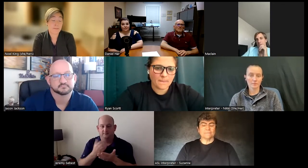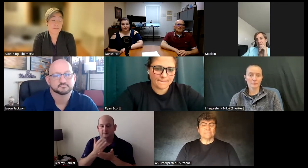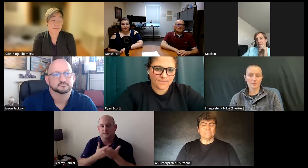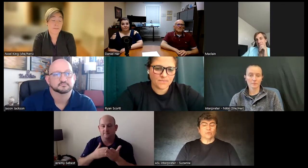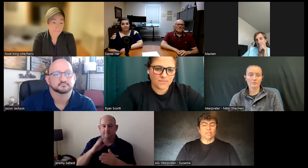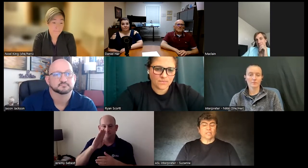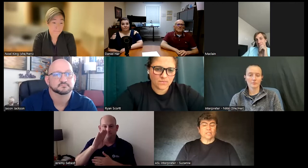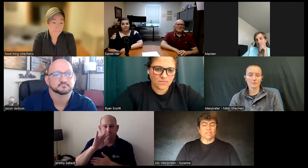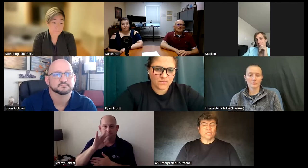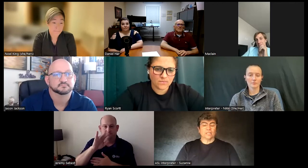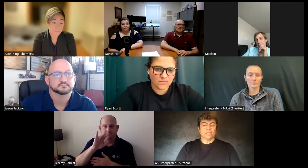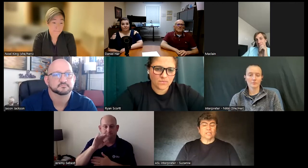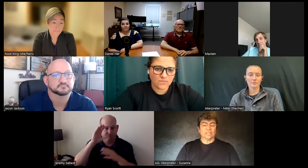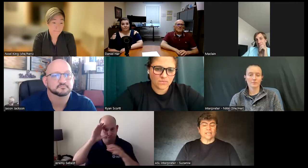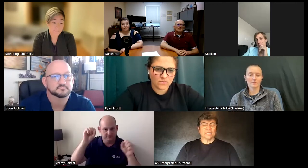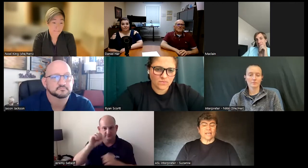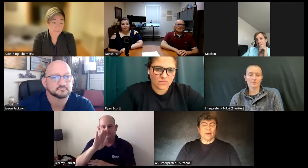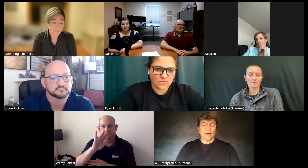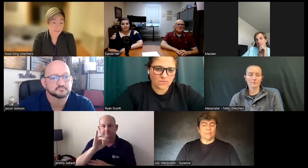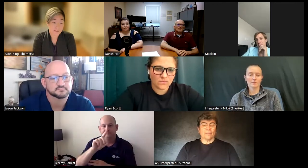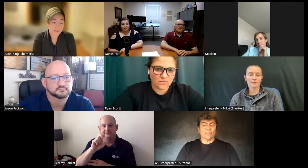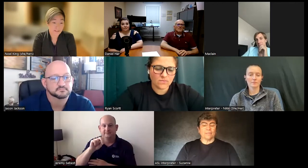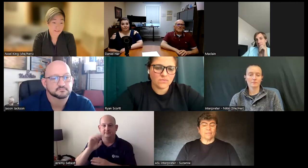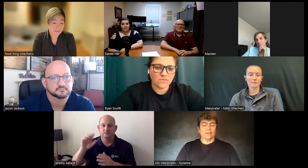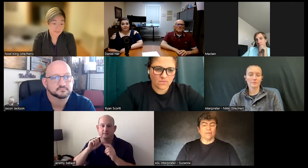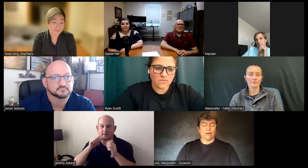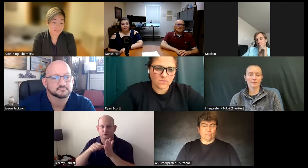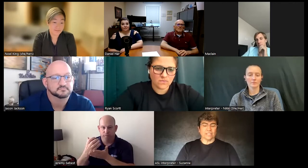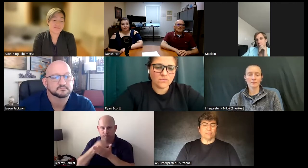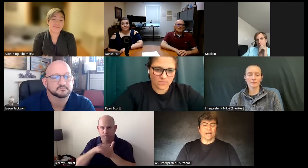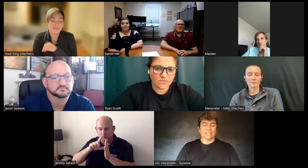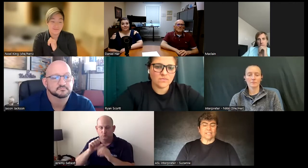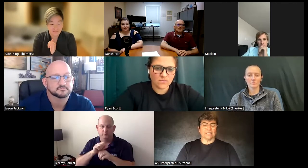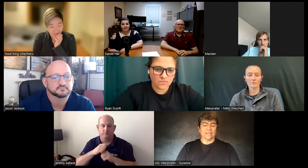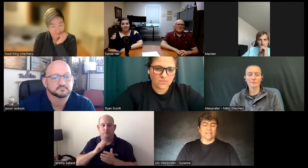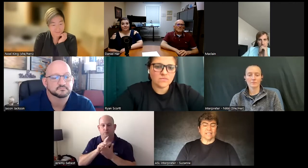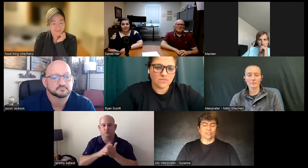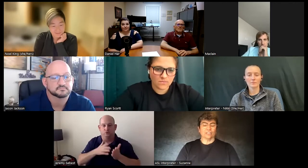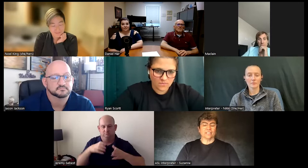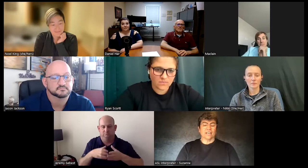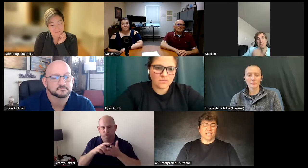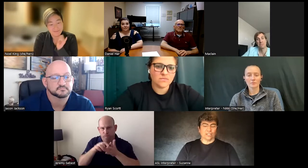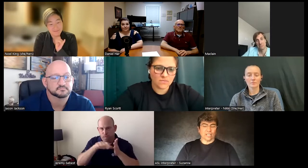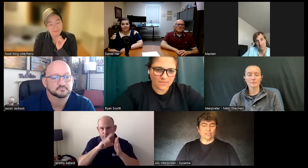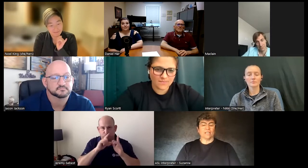um I do collect some of the of President Biden's letters and check those out to